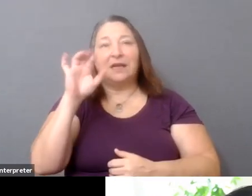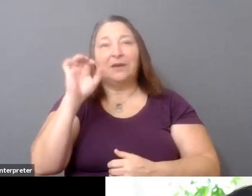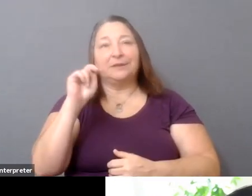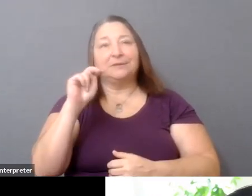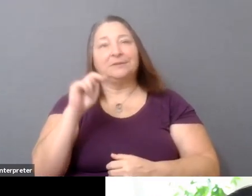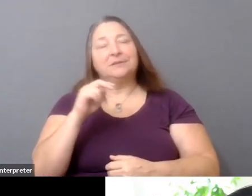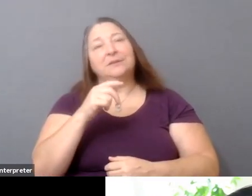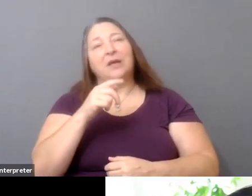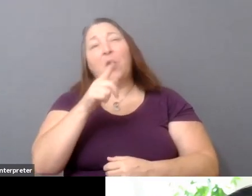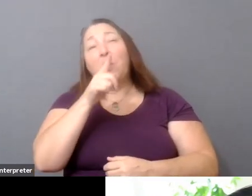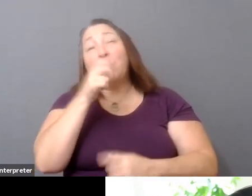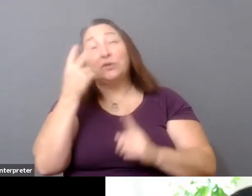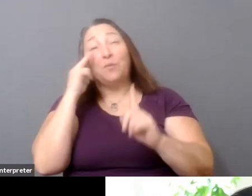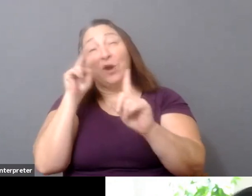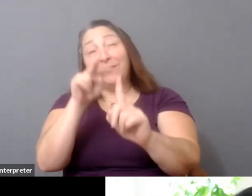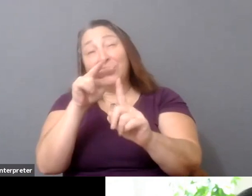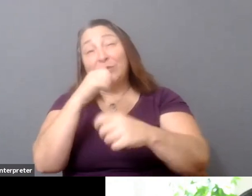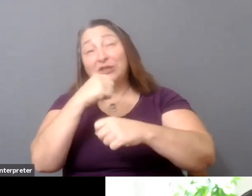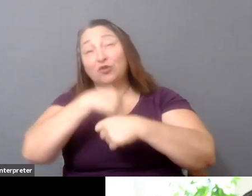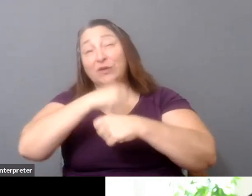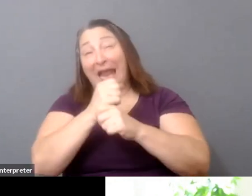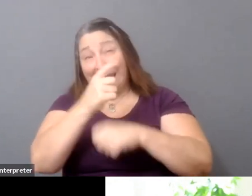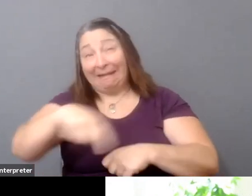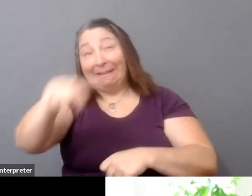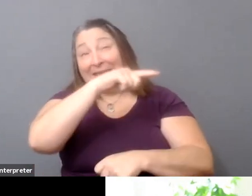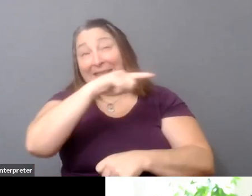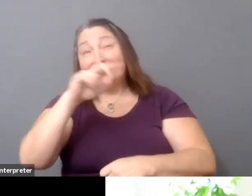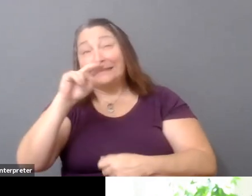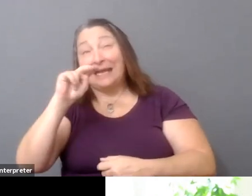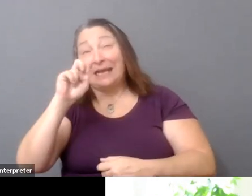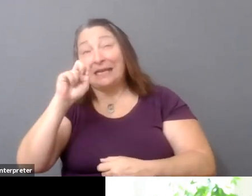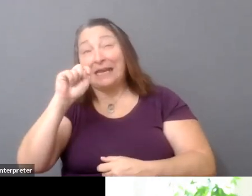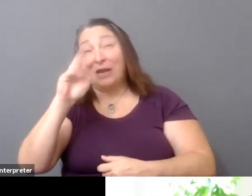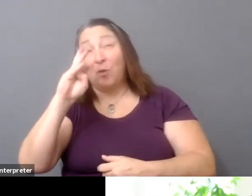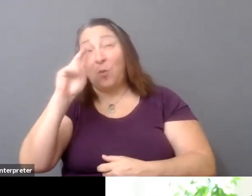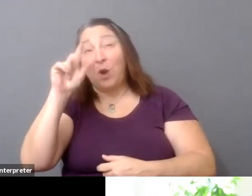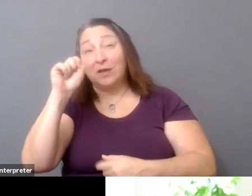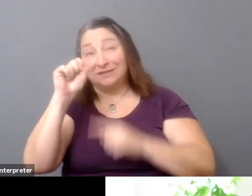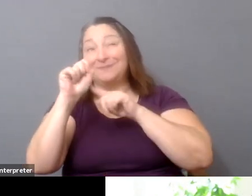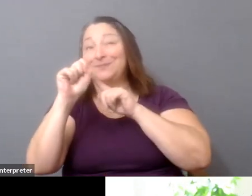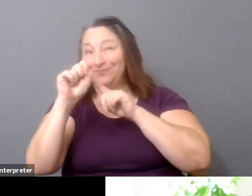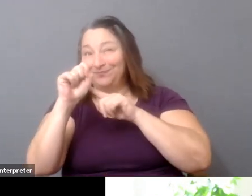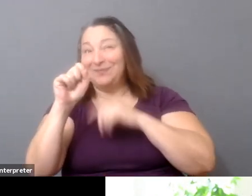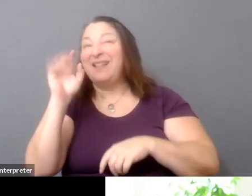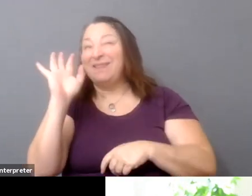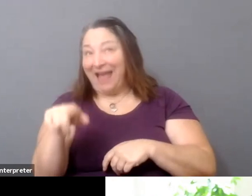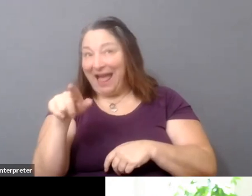is creating these networks? And that's a conversation I think that is happening quite